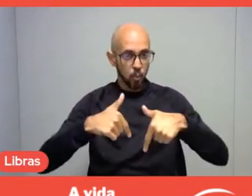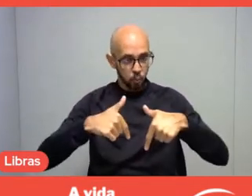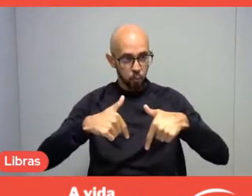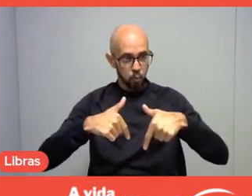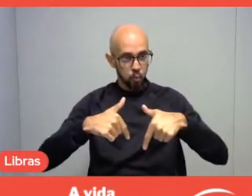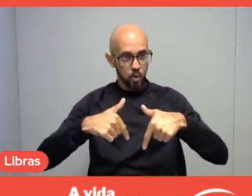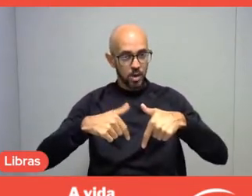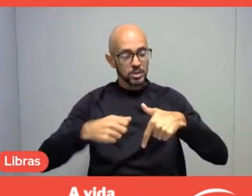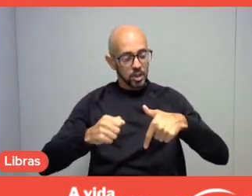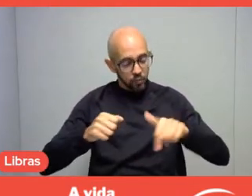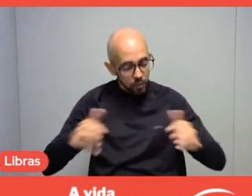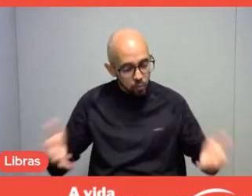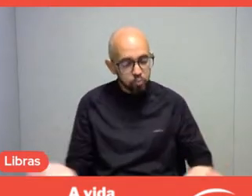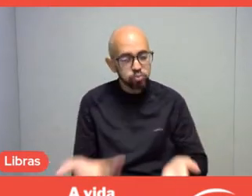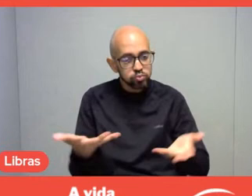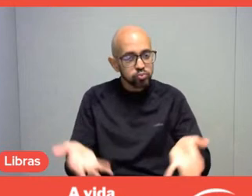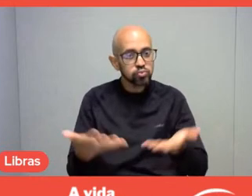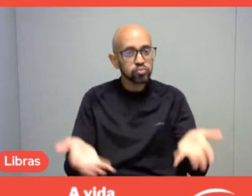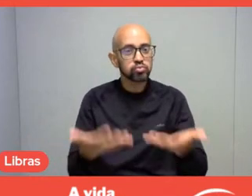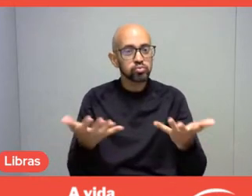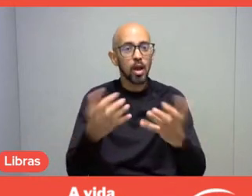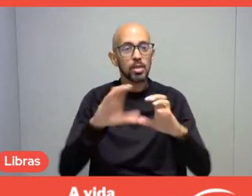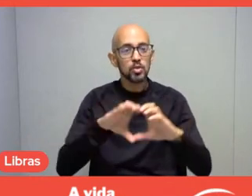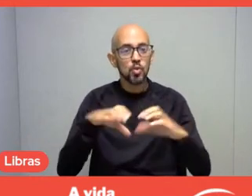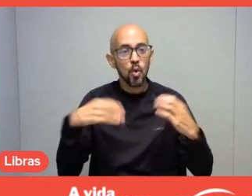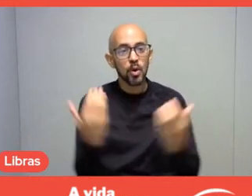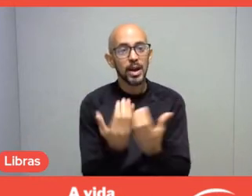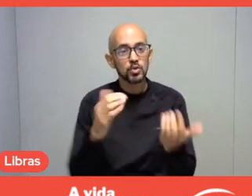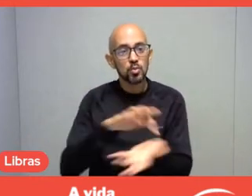since the World Leisure Congress in South Korea, in 2010.